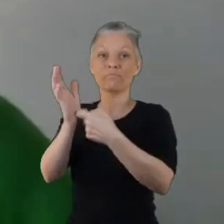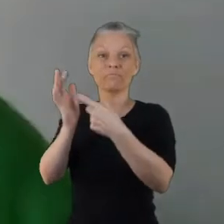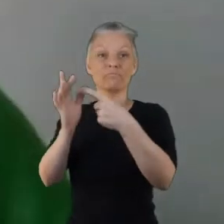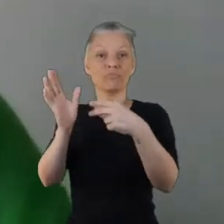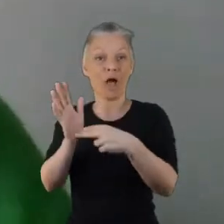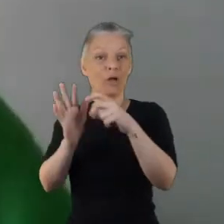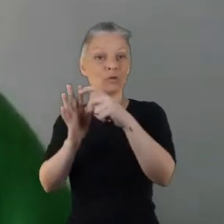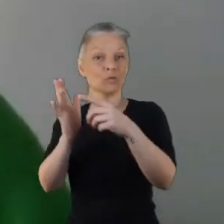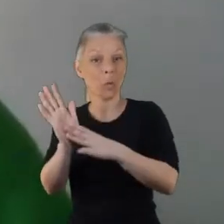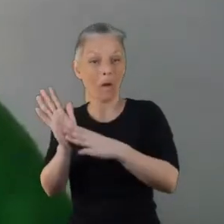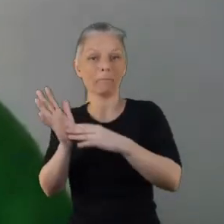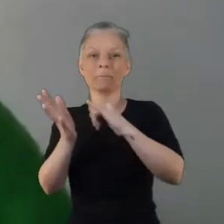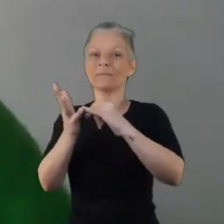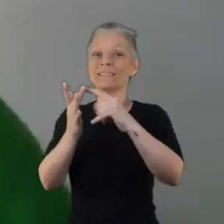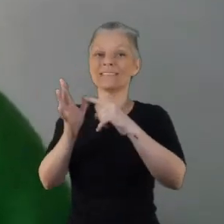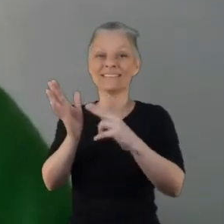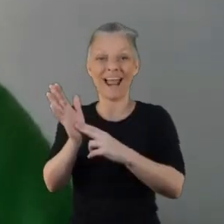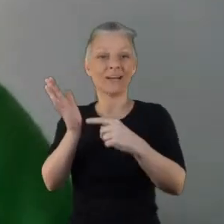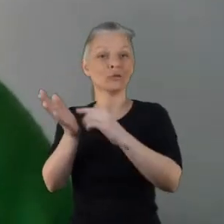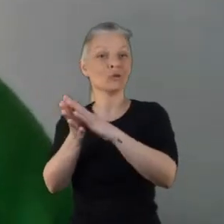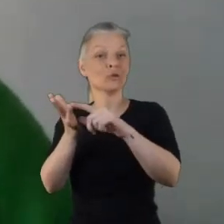as well as Lucy and Liz from NHS Lanarkshire.